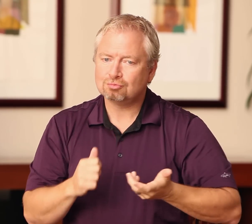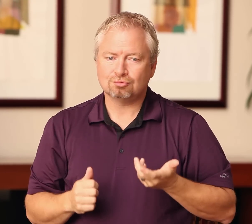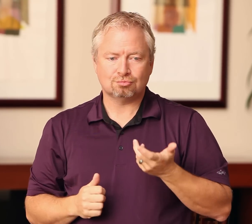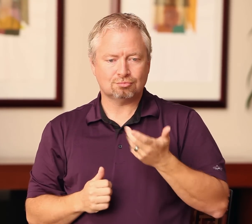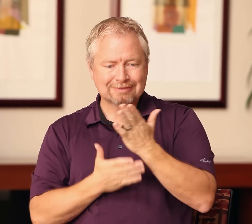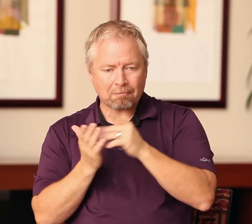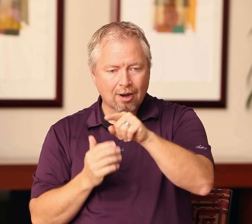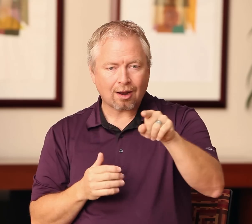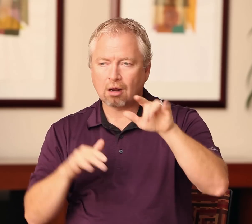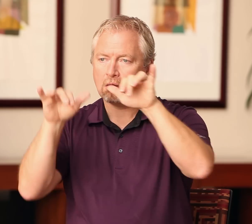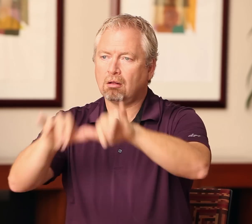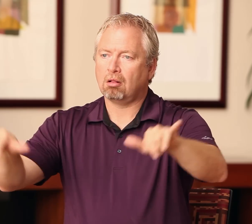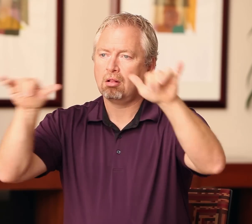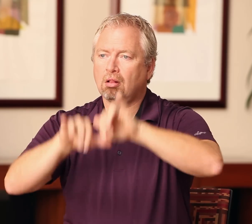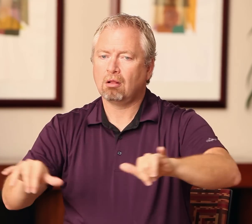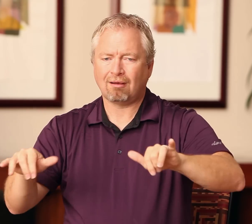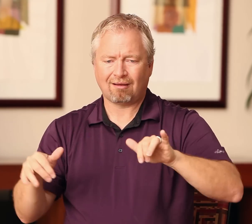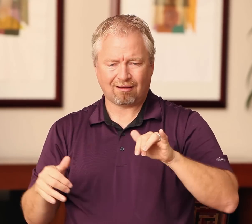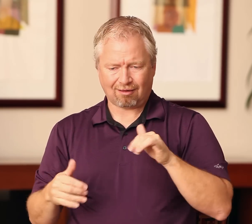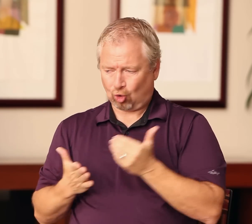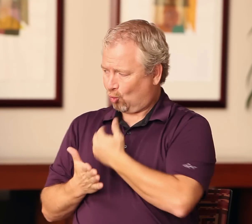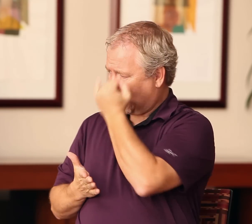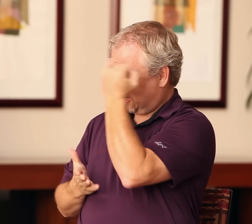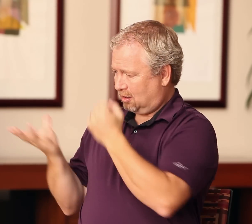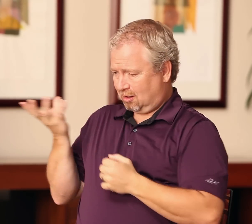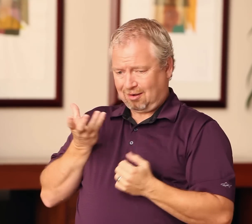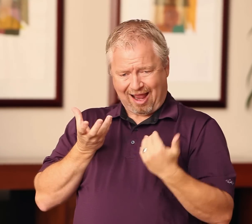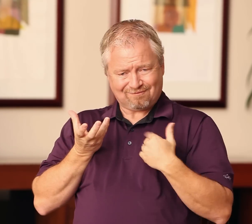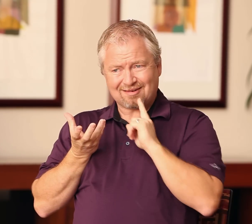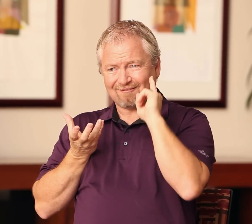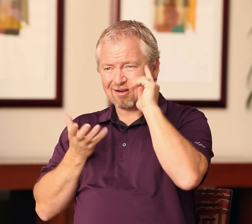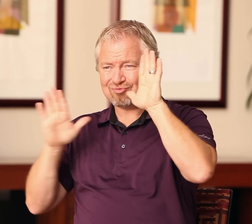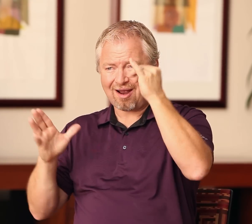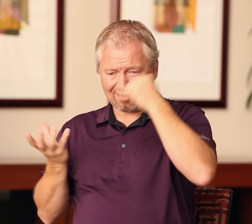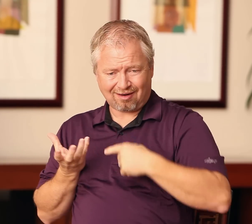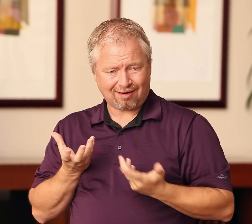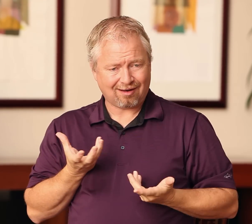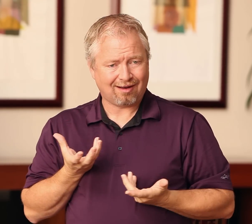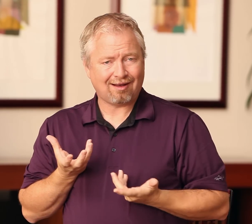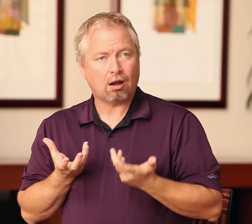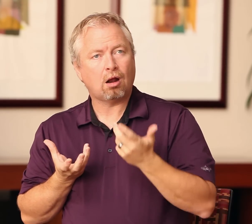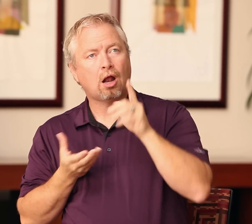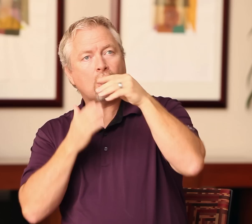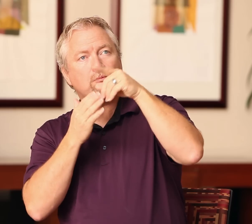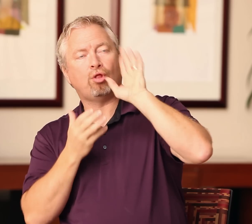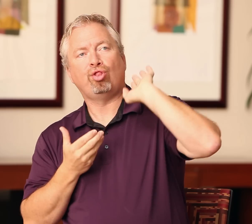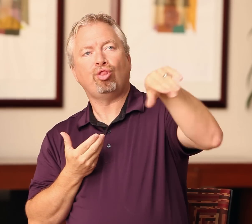the status quo, and change things. Some deaf people have great ideas, but if they do not get involved at the leadership level because they want to avoid politics,